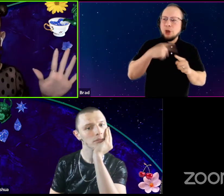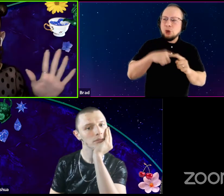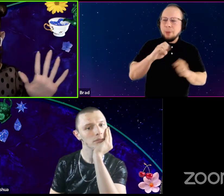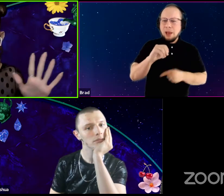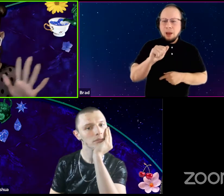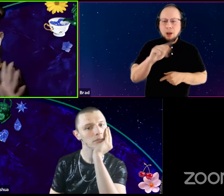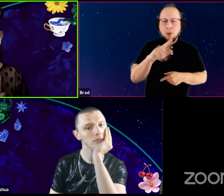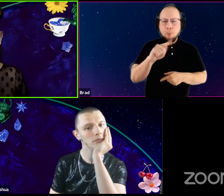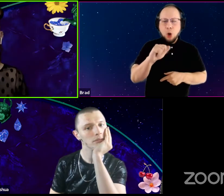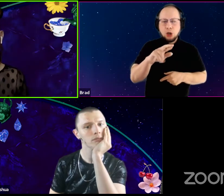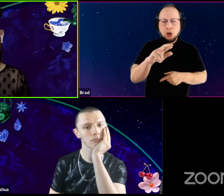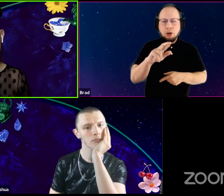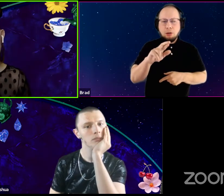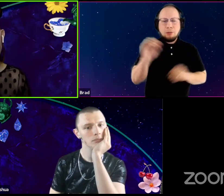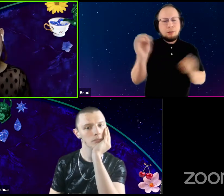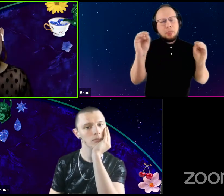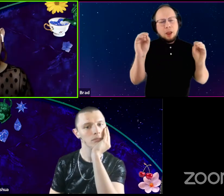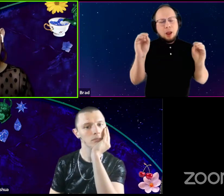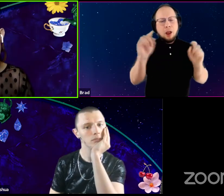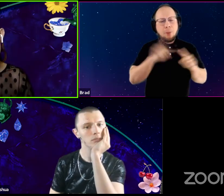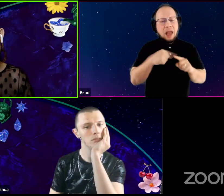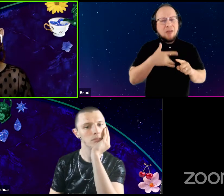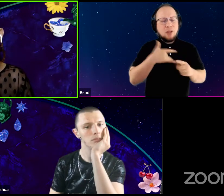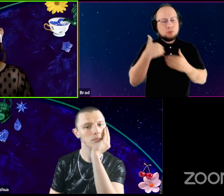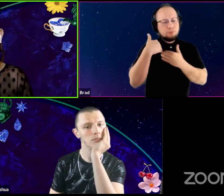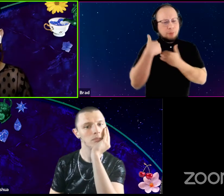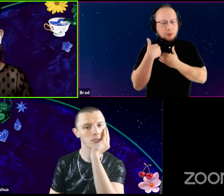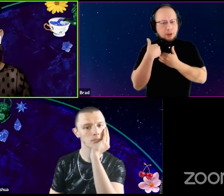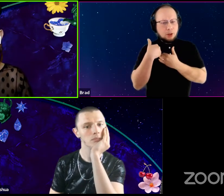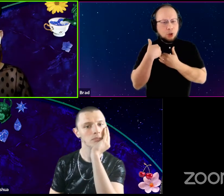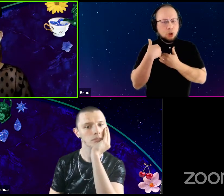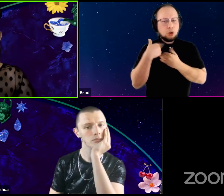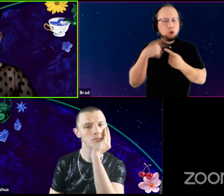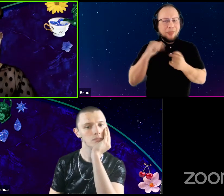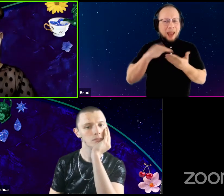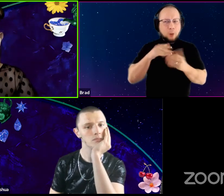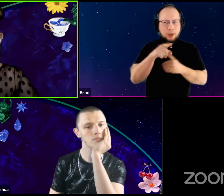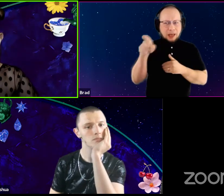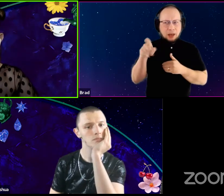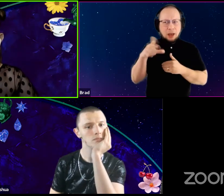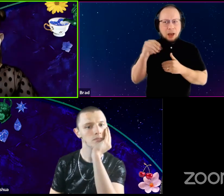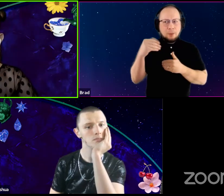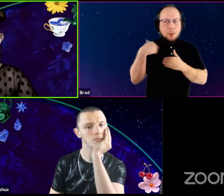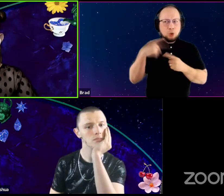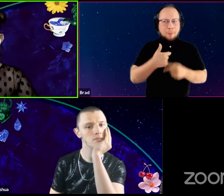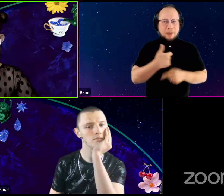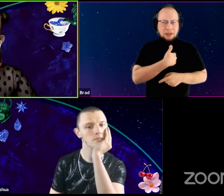But I think I felt a responsibility to a community and myself, to yeah,